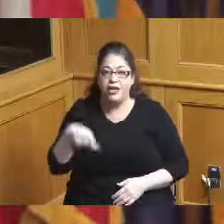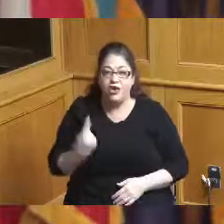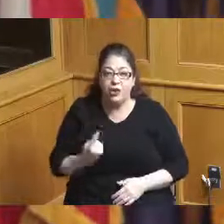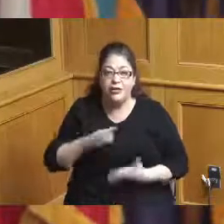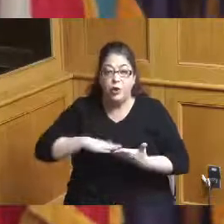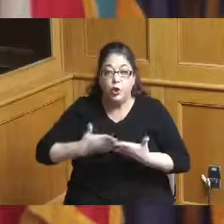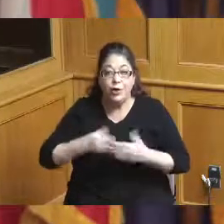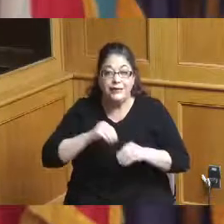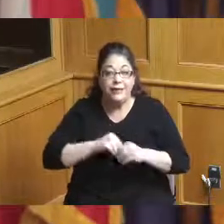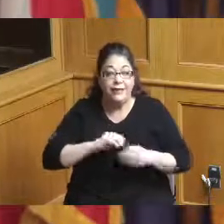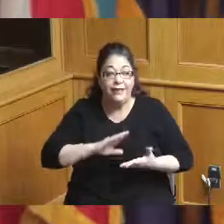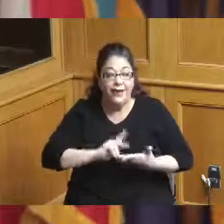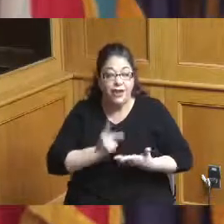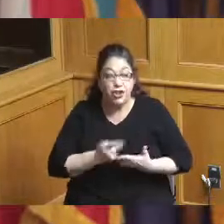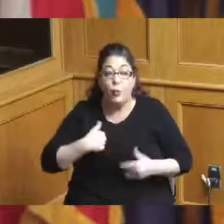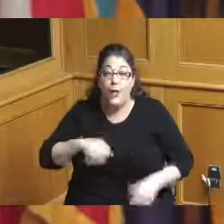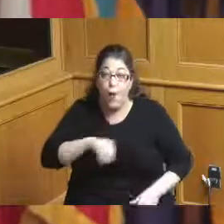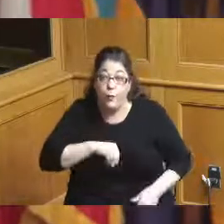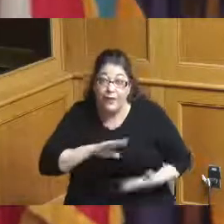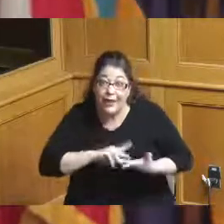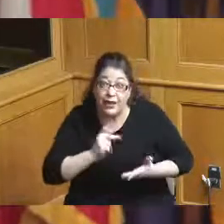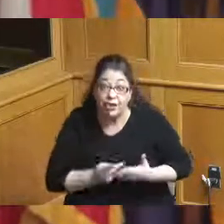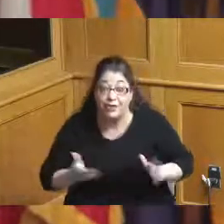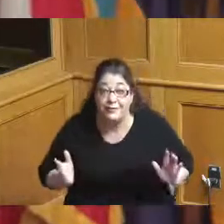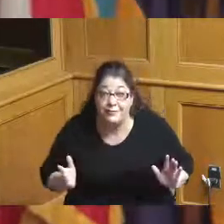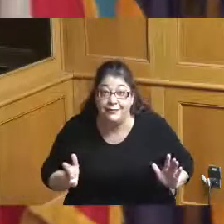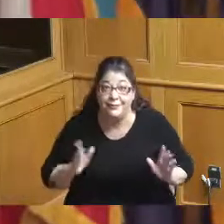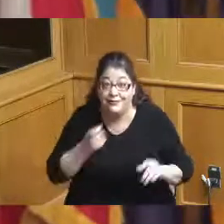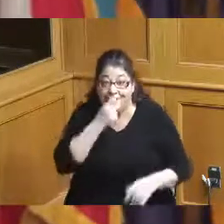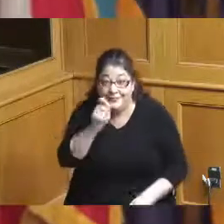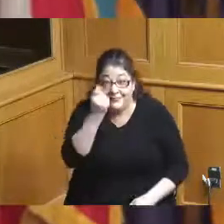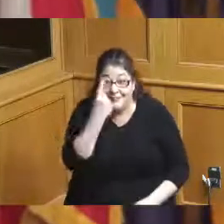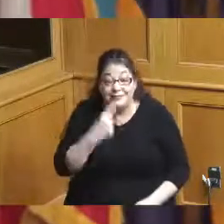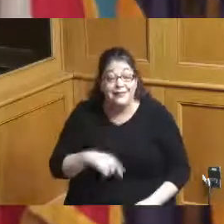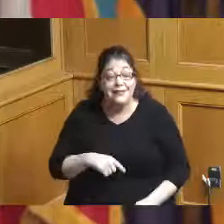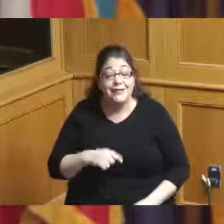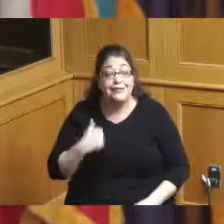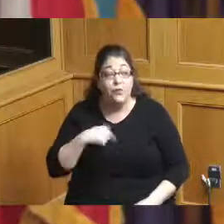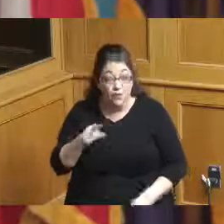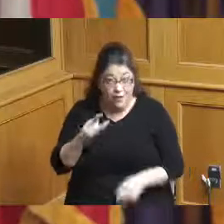we actually own the kitchen so can you do you have that available or is that